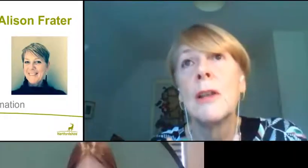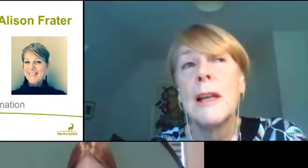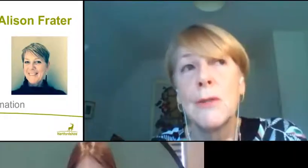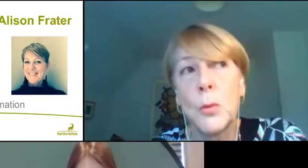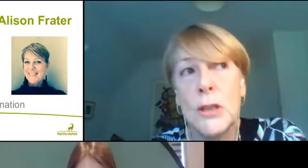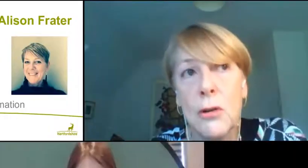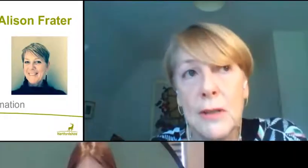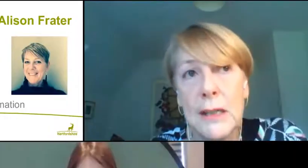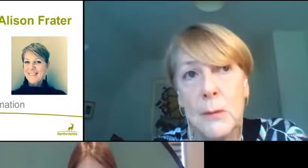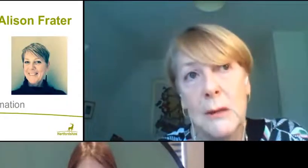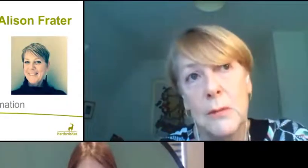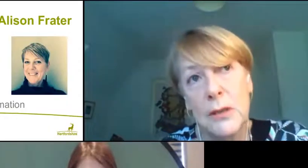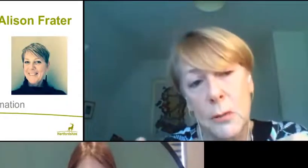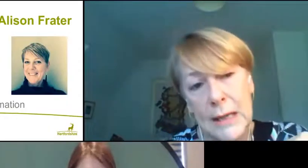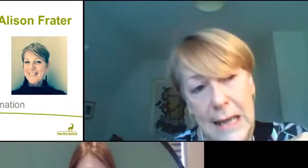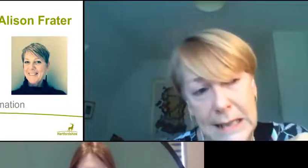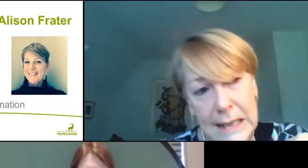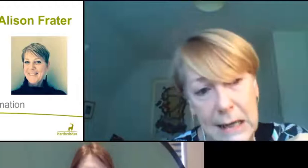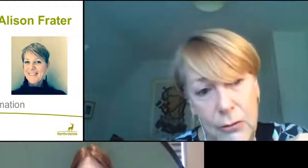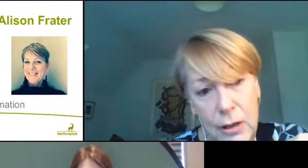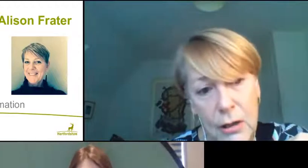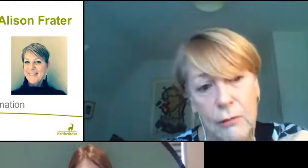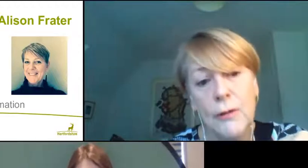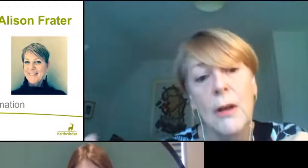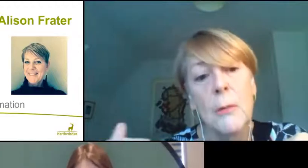the levels we saw in September, so we're getting down the curve,